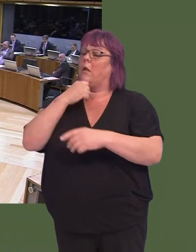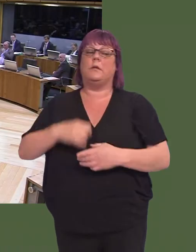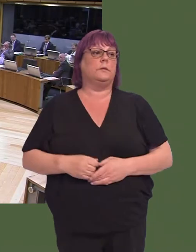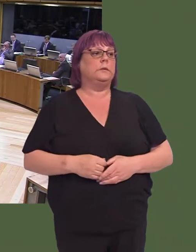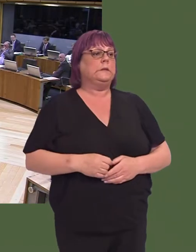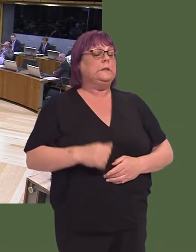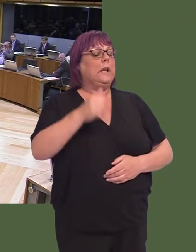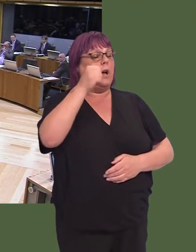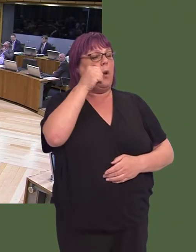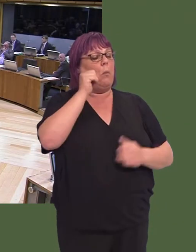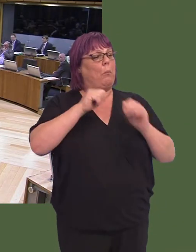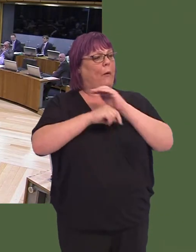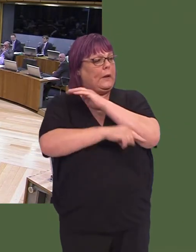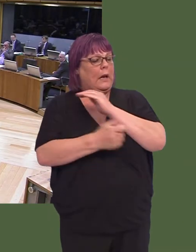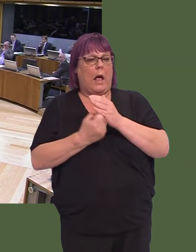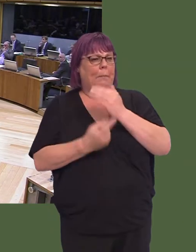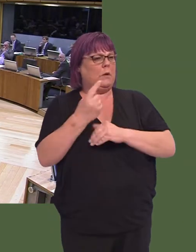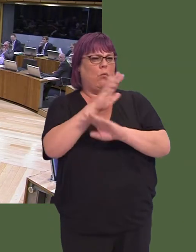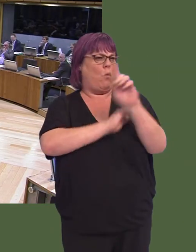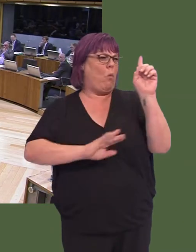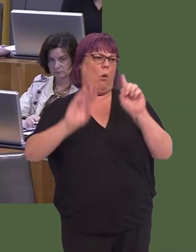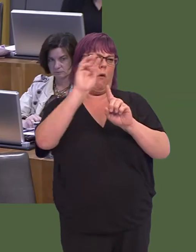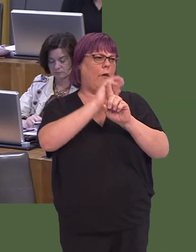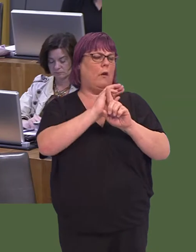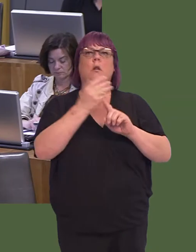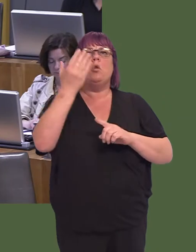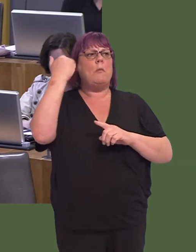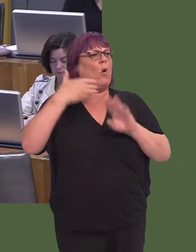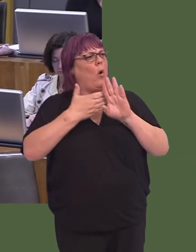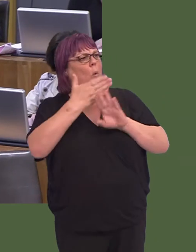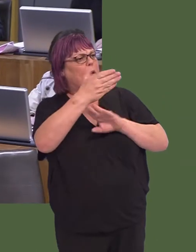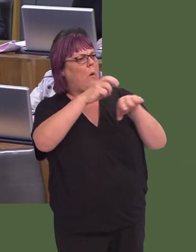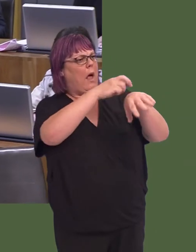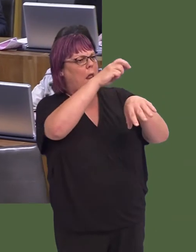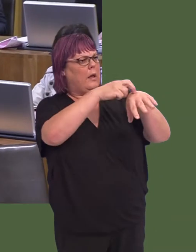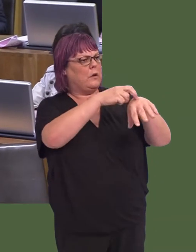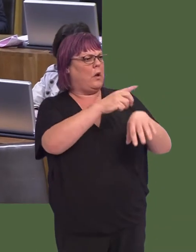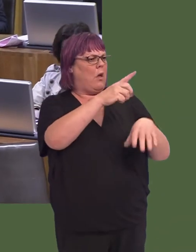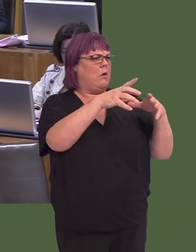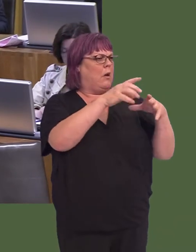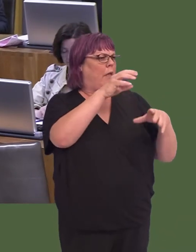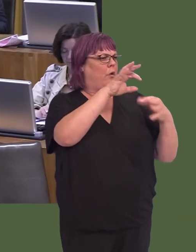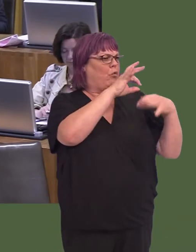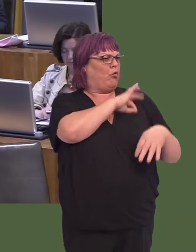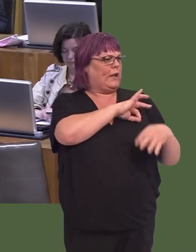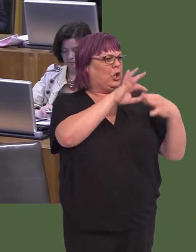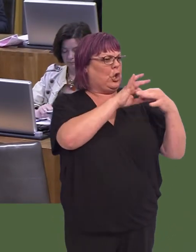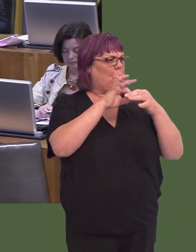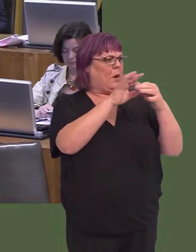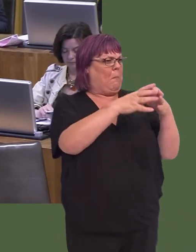Credit unions are as relevant to rural areas as they are to urban areas. Some years ago, when I first went to Ireland, it was noticeable how large the credit unions